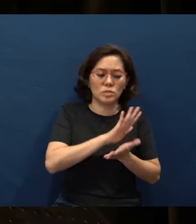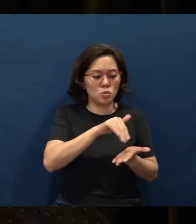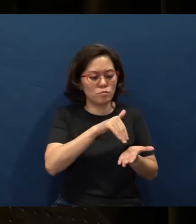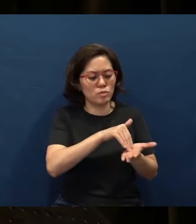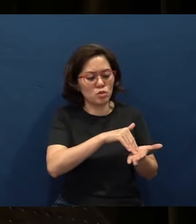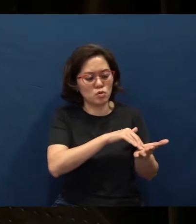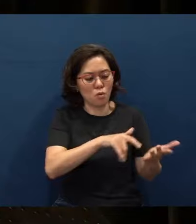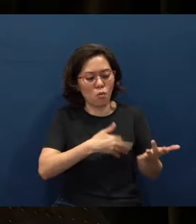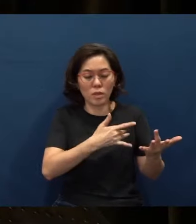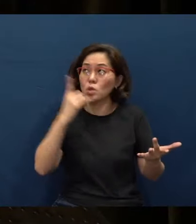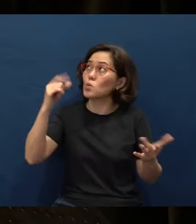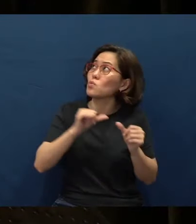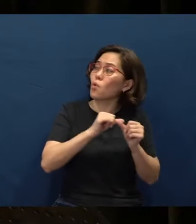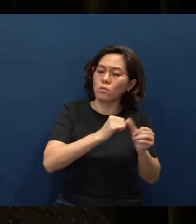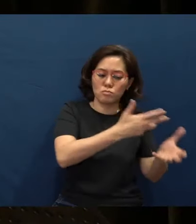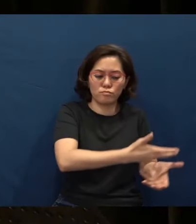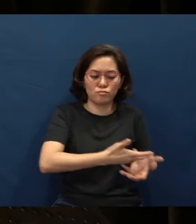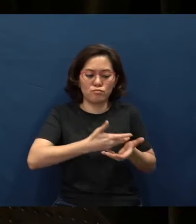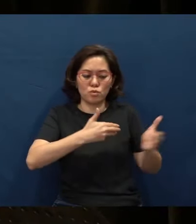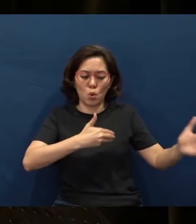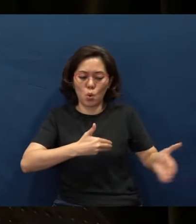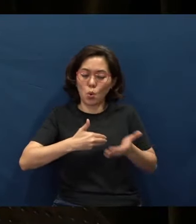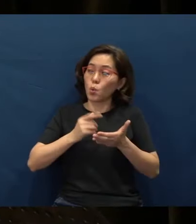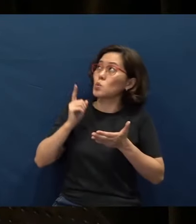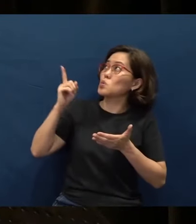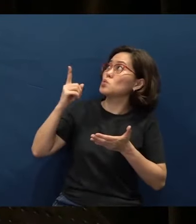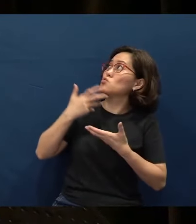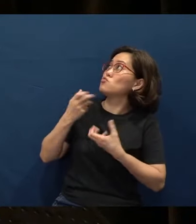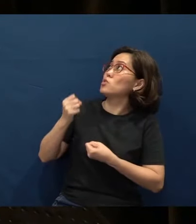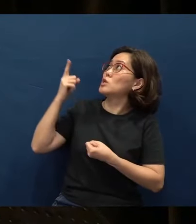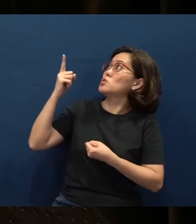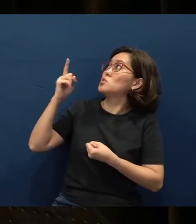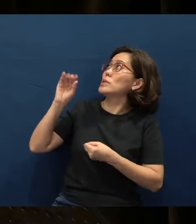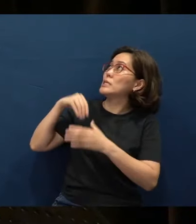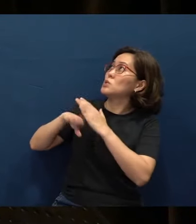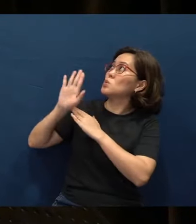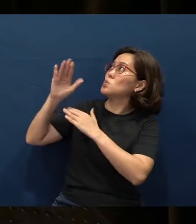You will continue to draw them close to You, to trust You that in Your good time,